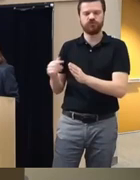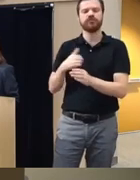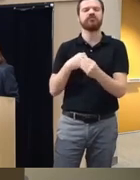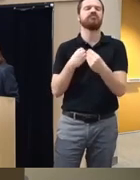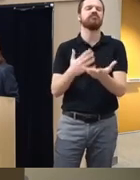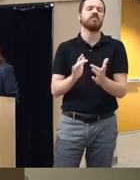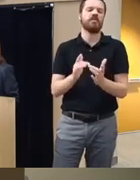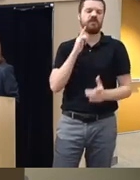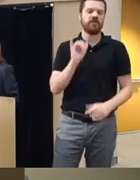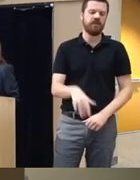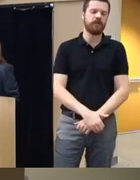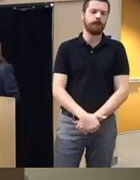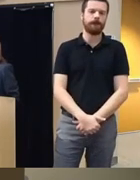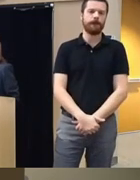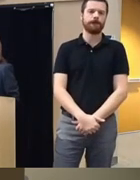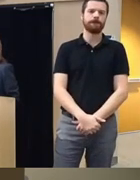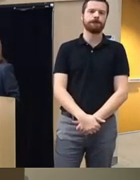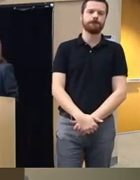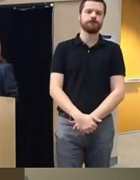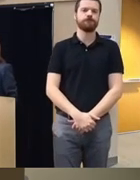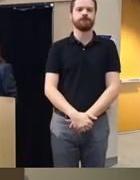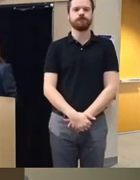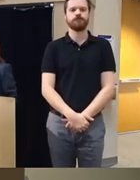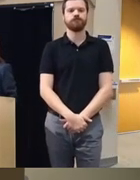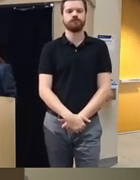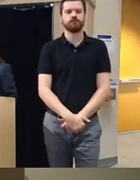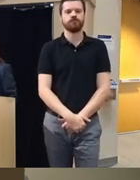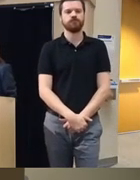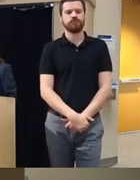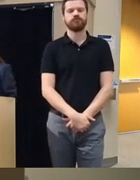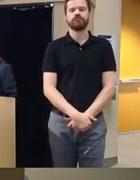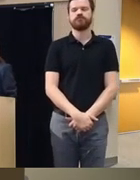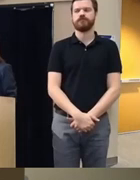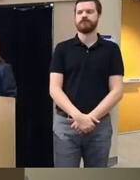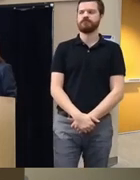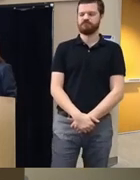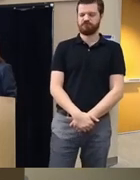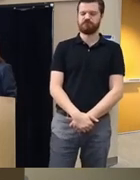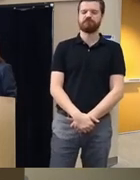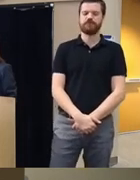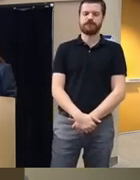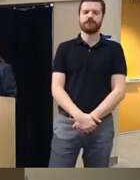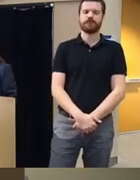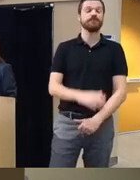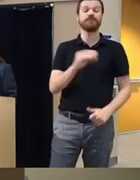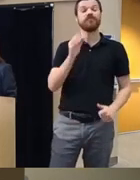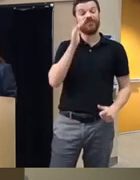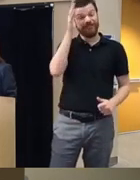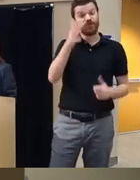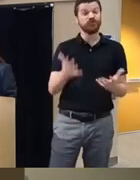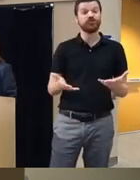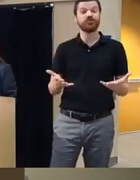website for that as well and just um basically the future is going to be you know accompanying